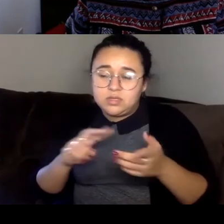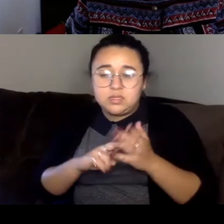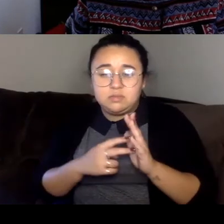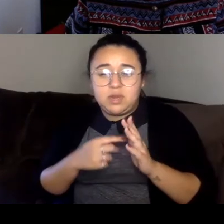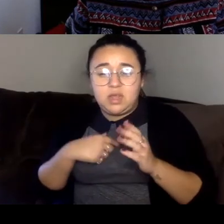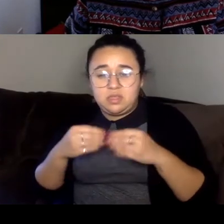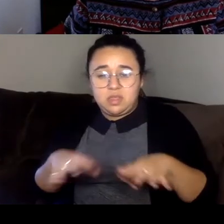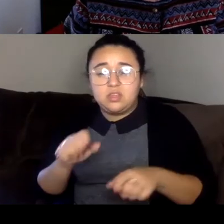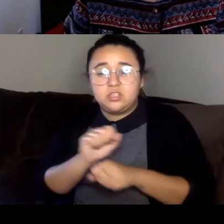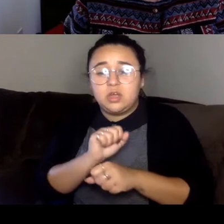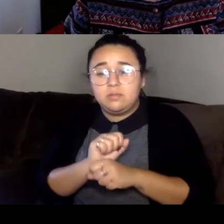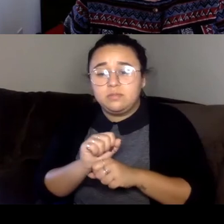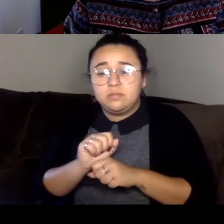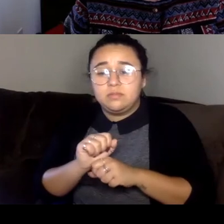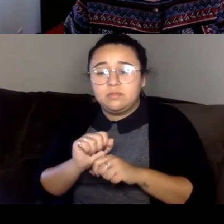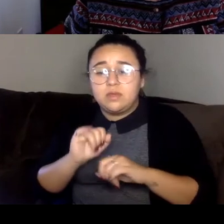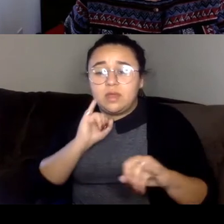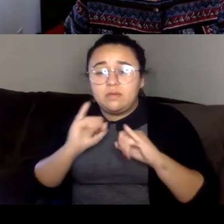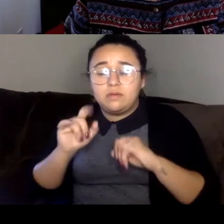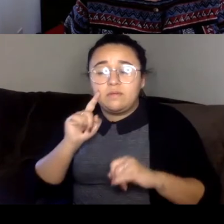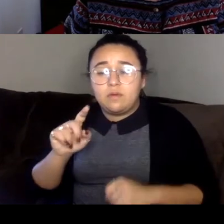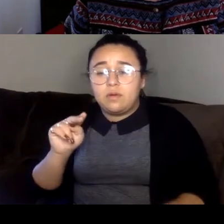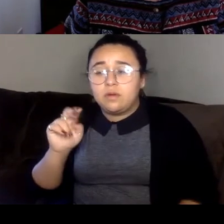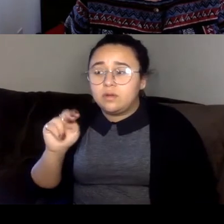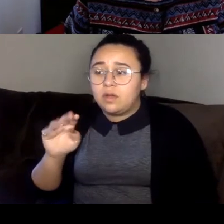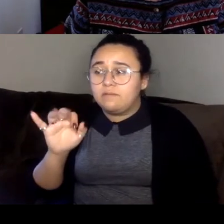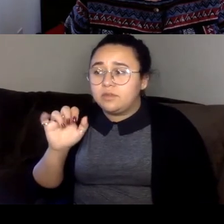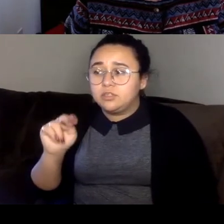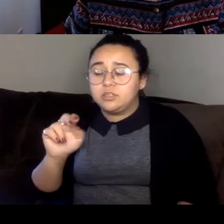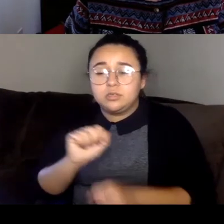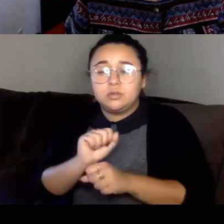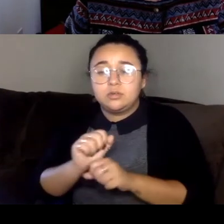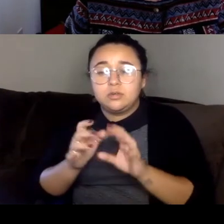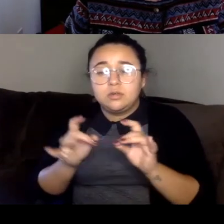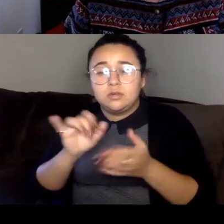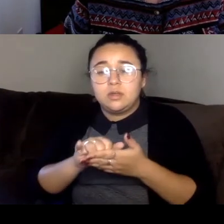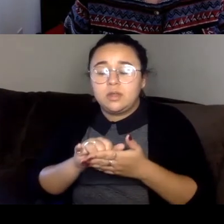I've interviewed for nonfiction jobs and said that and have never received, you know, like